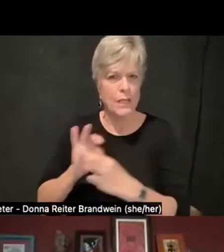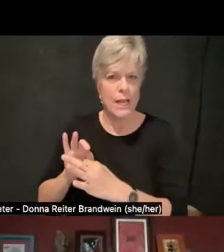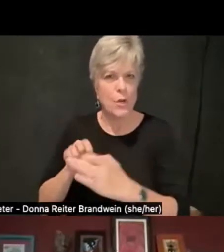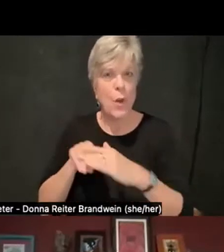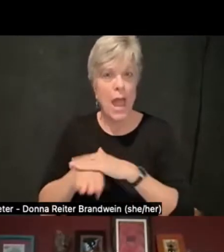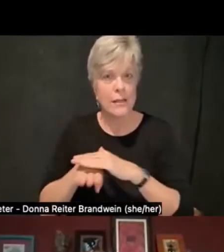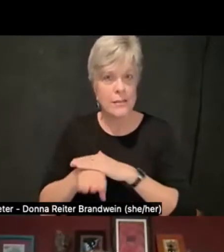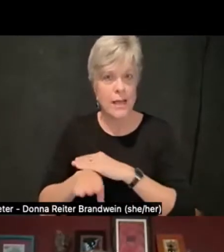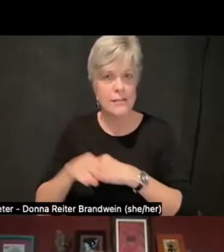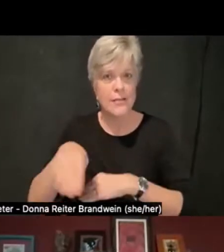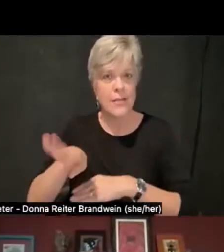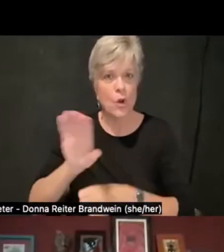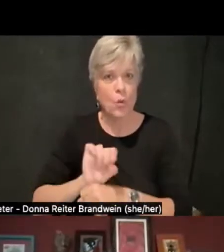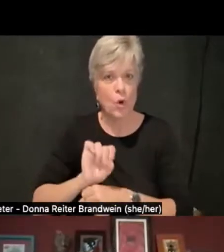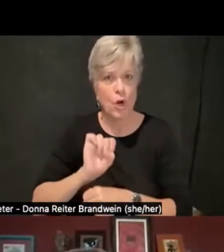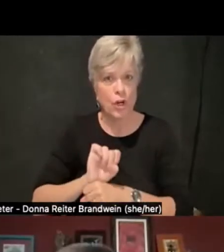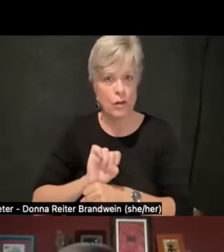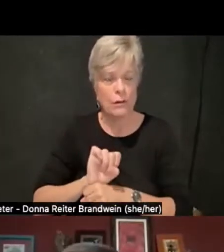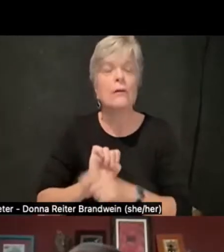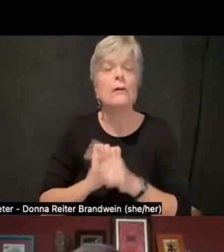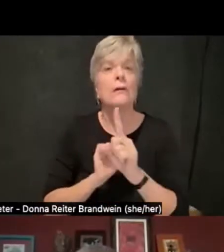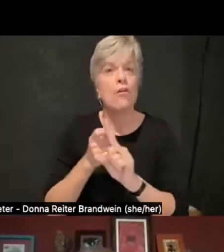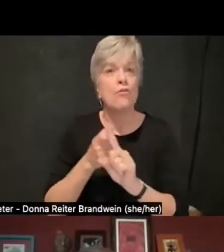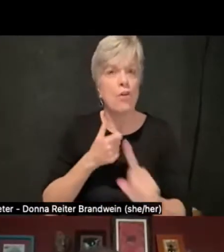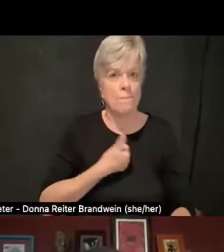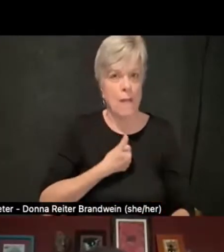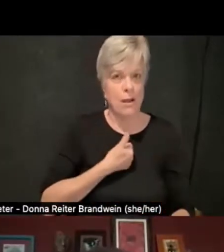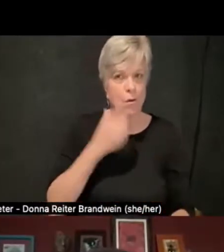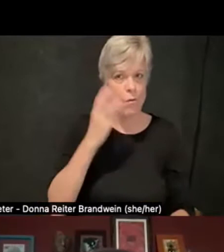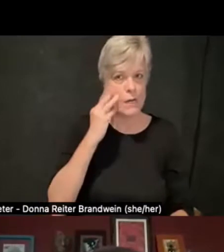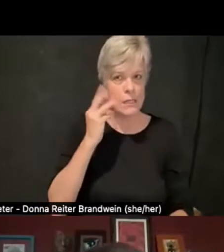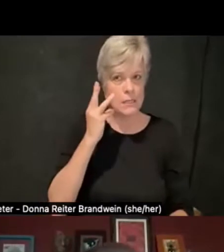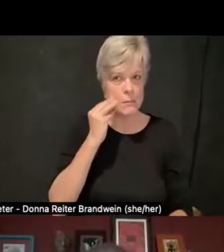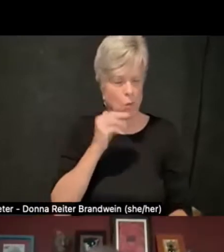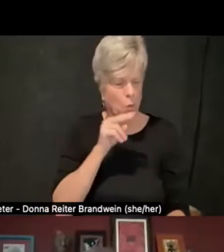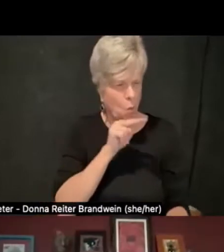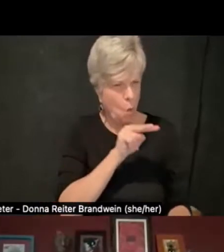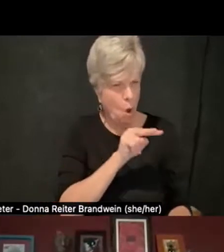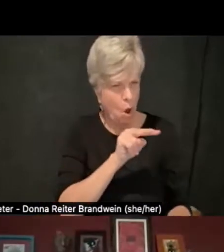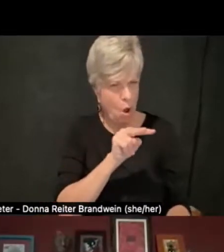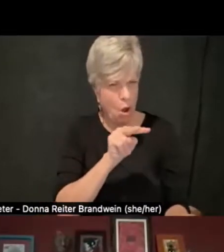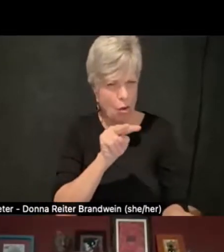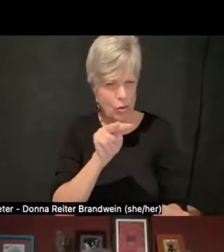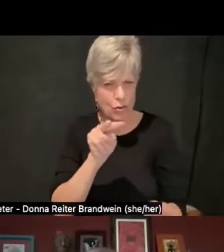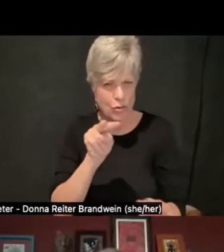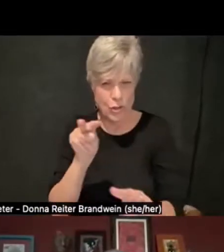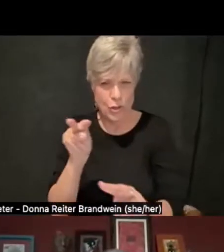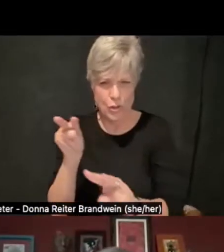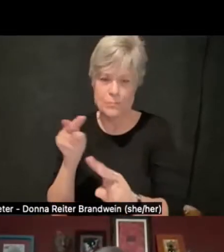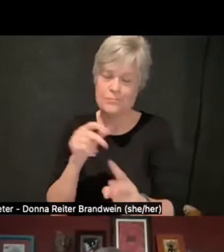And this came from my own experience kind of watching, or not watching, seeing,